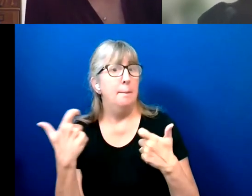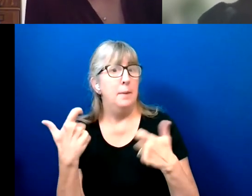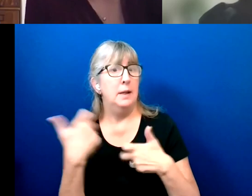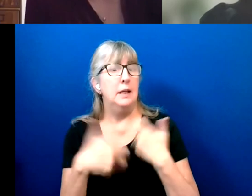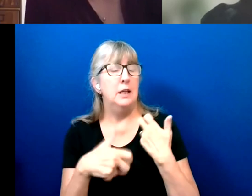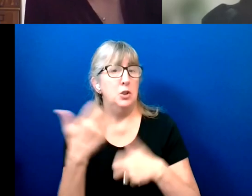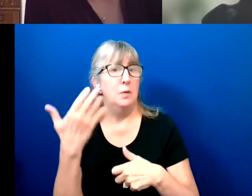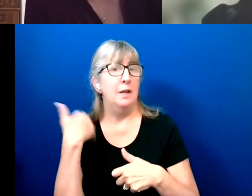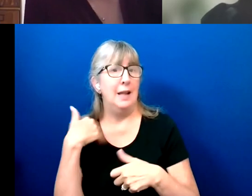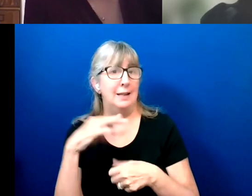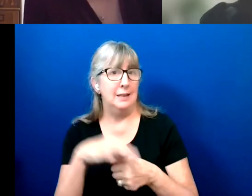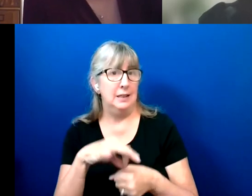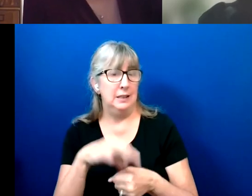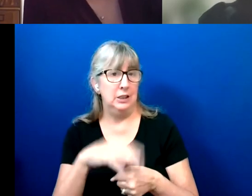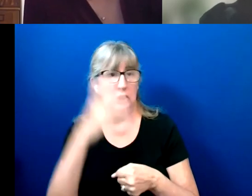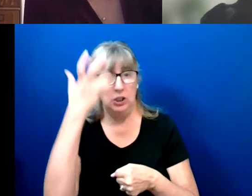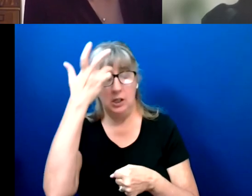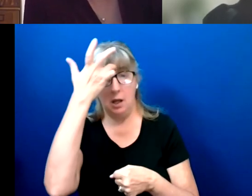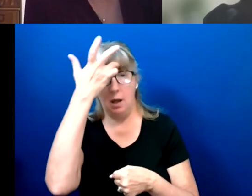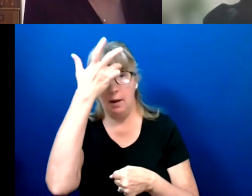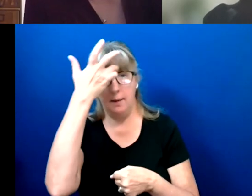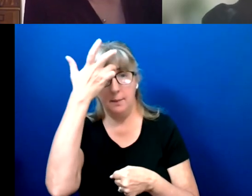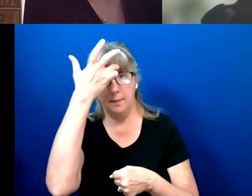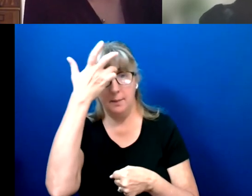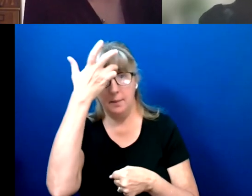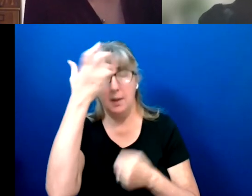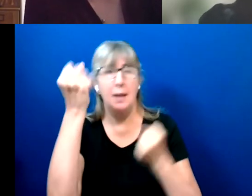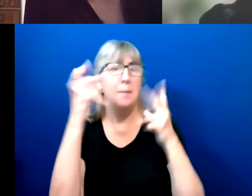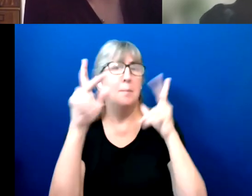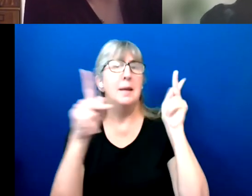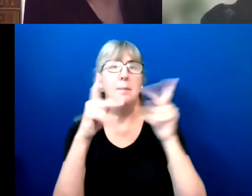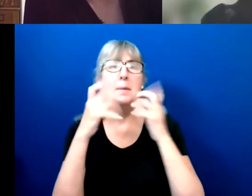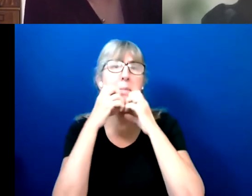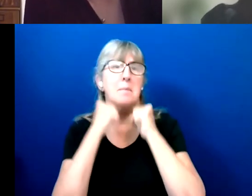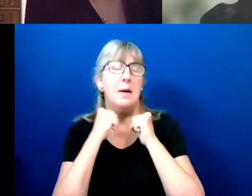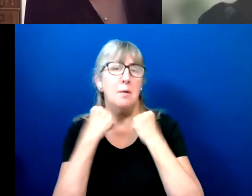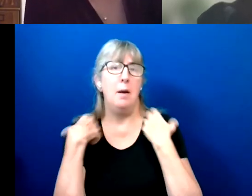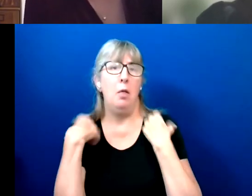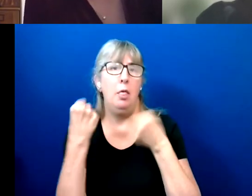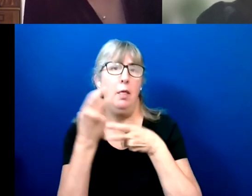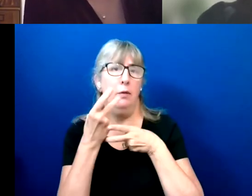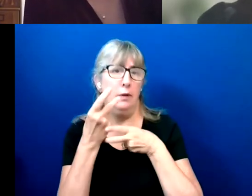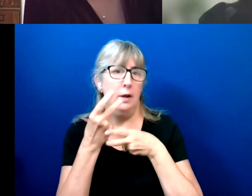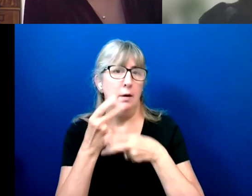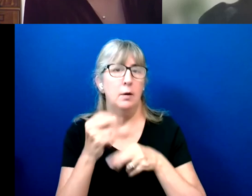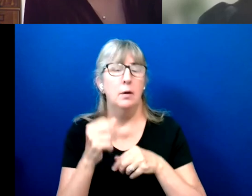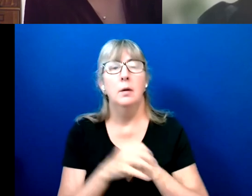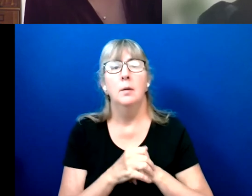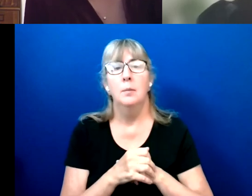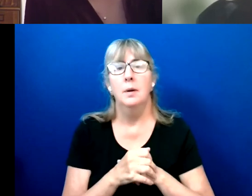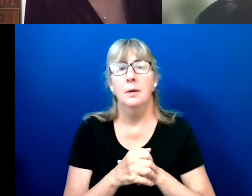And many people care about healthcare, but it's particularly salient for people with disabilities.